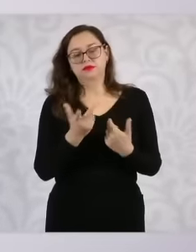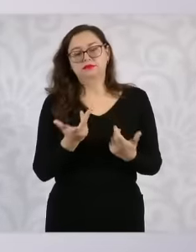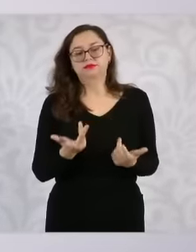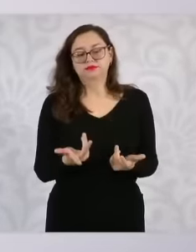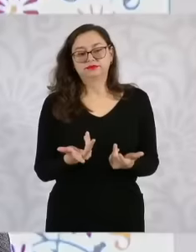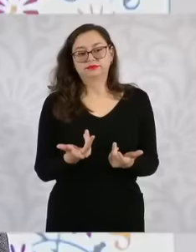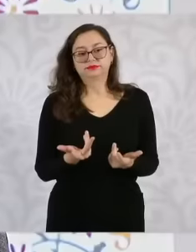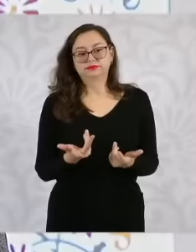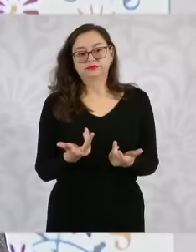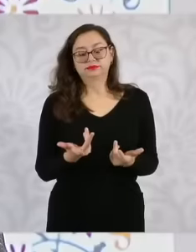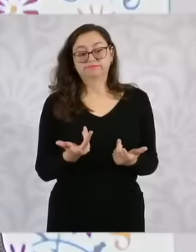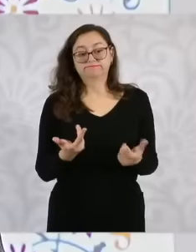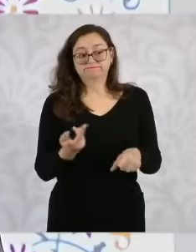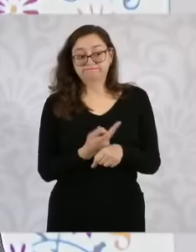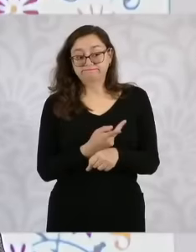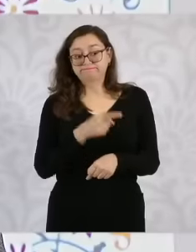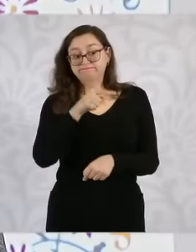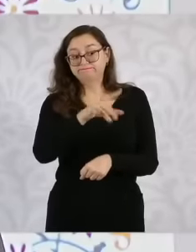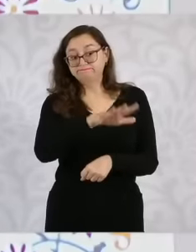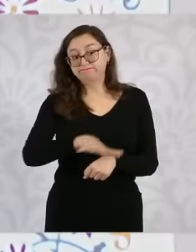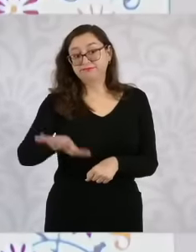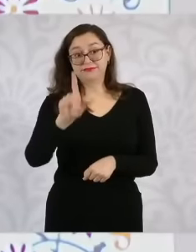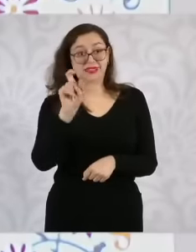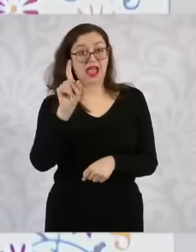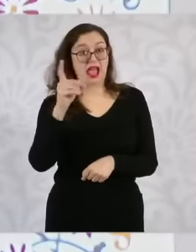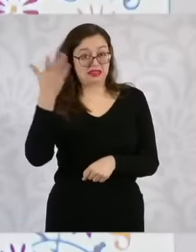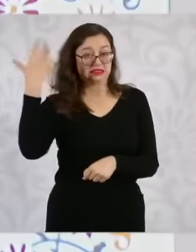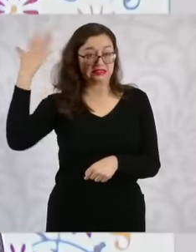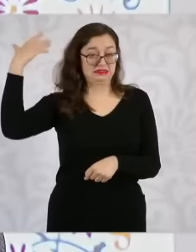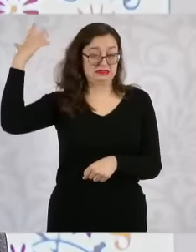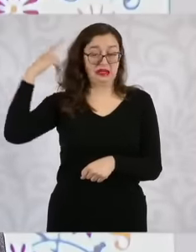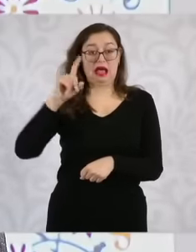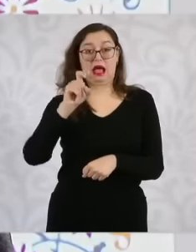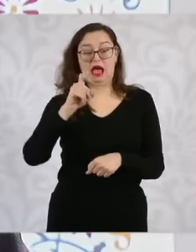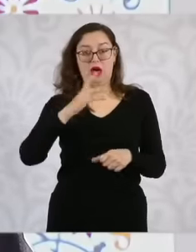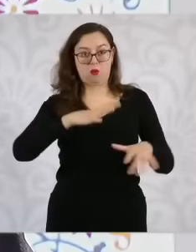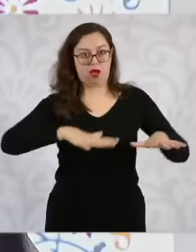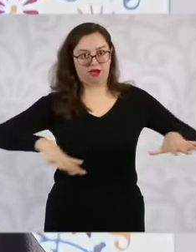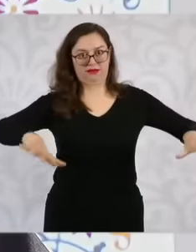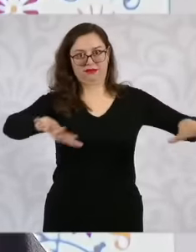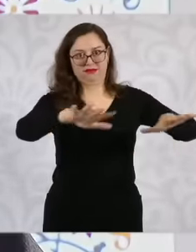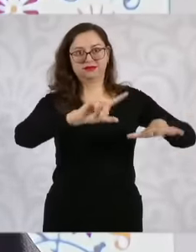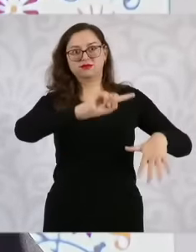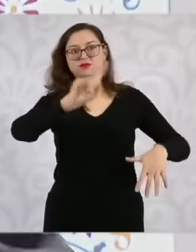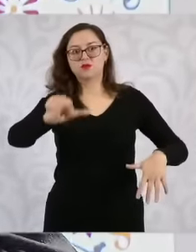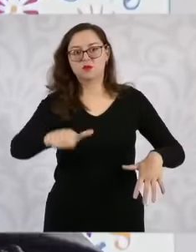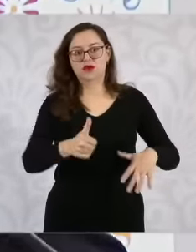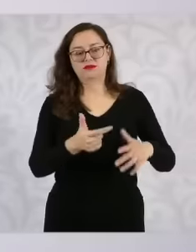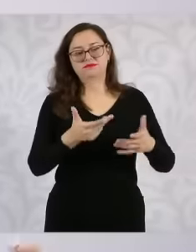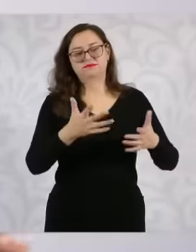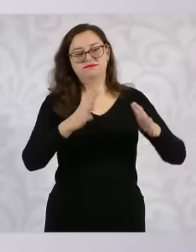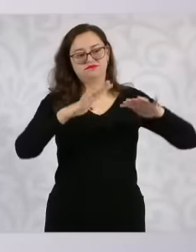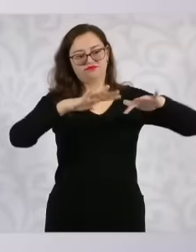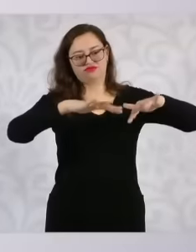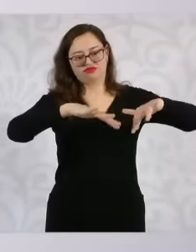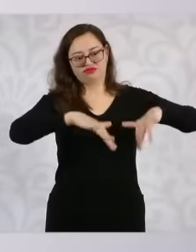due to the subsidence of the area metropolitan uh they have drainage problems that their systems